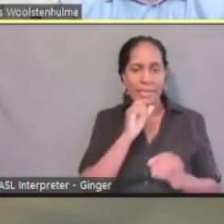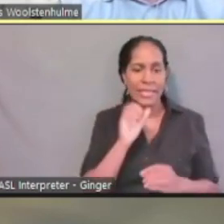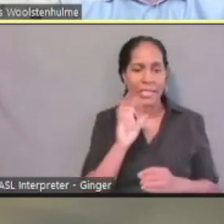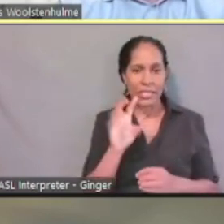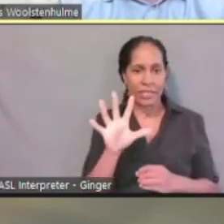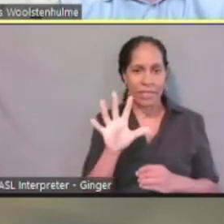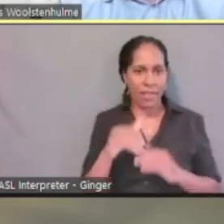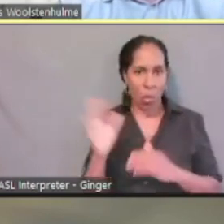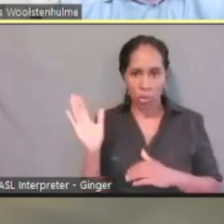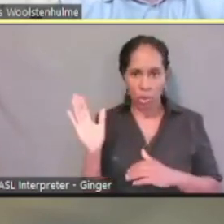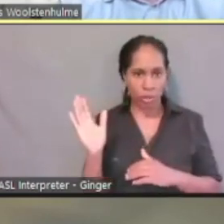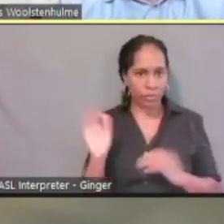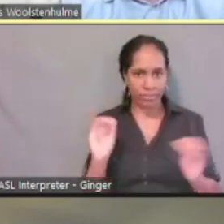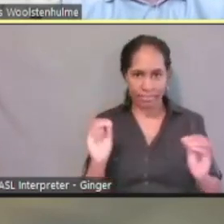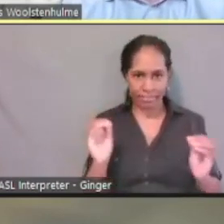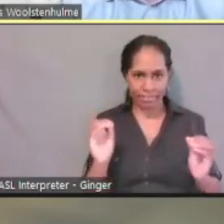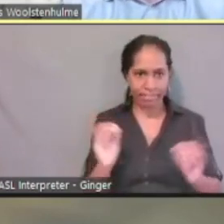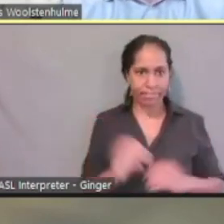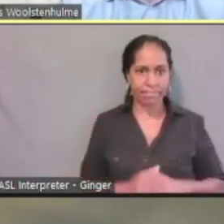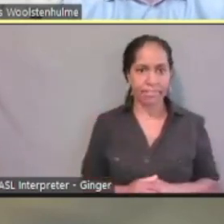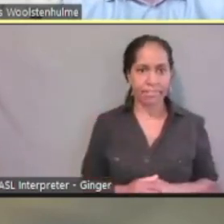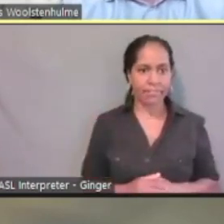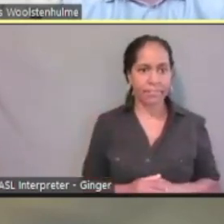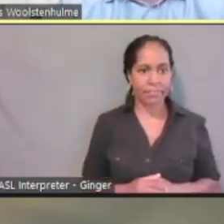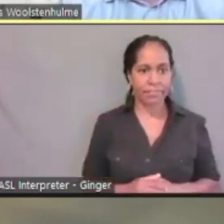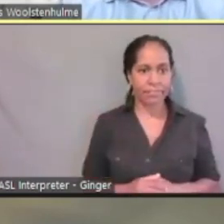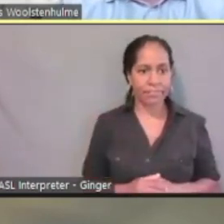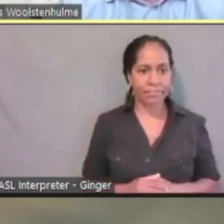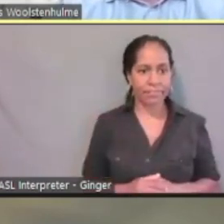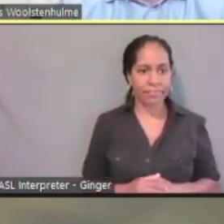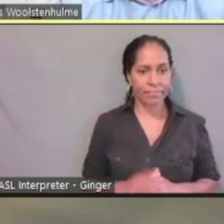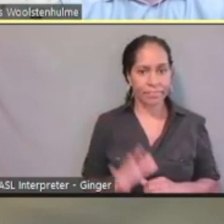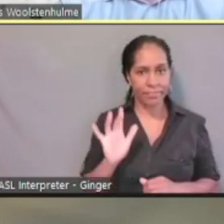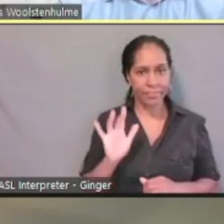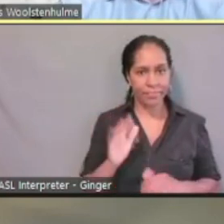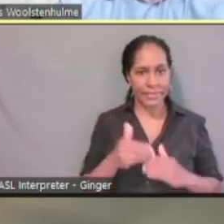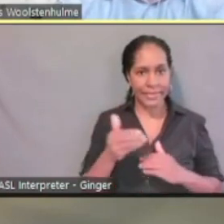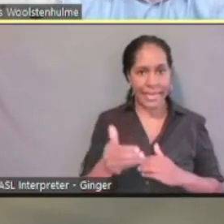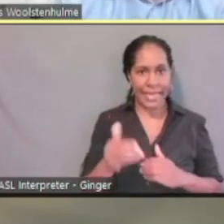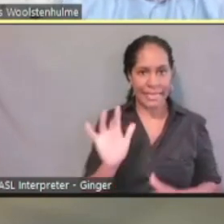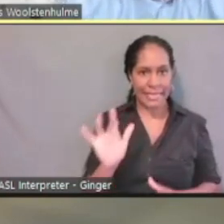And then these can be selected to just close 'em back down. We'll hit, Next.